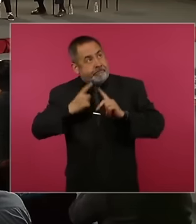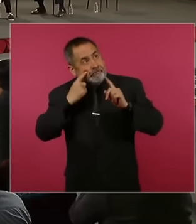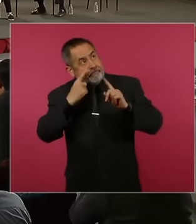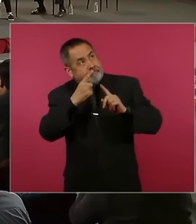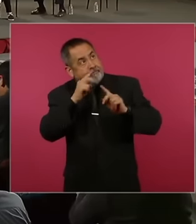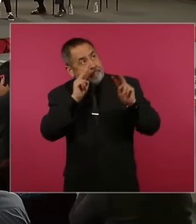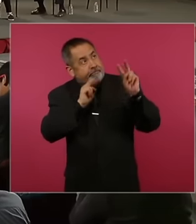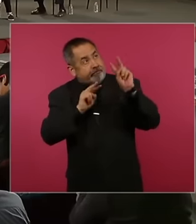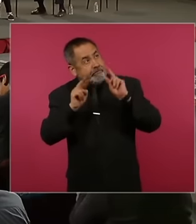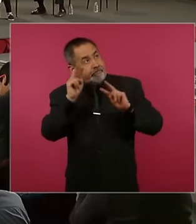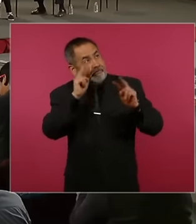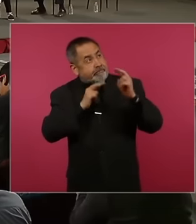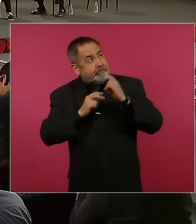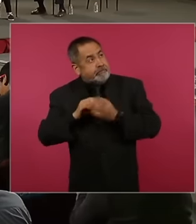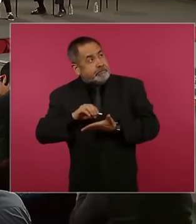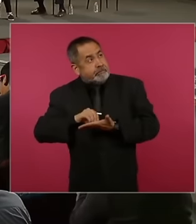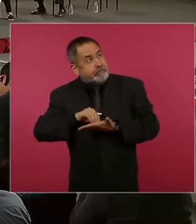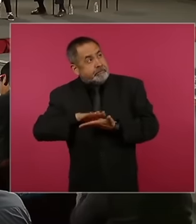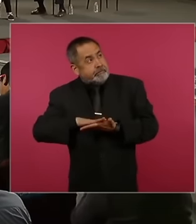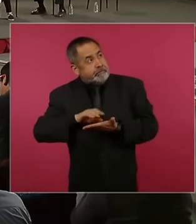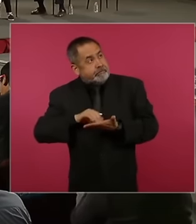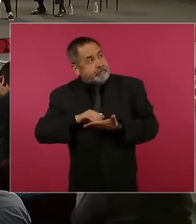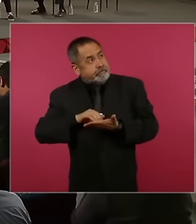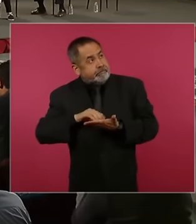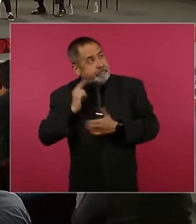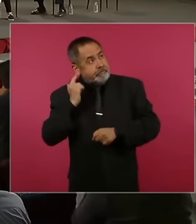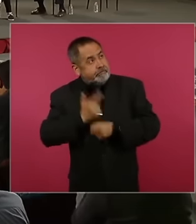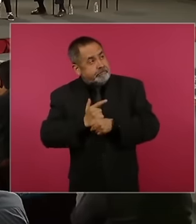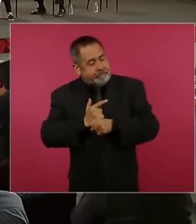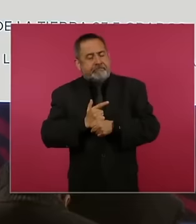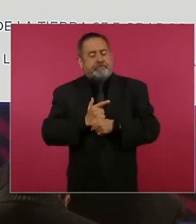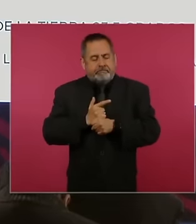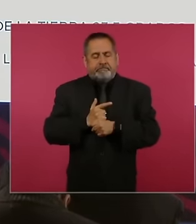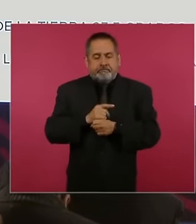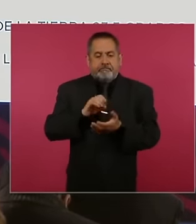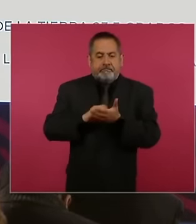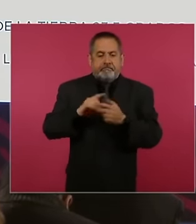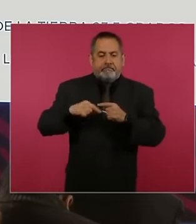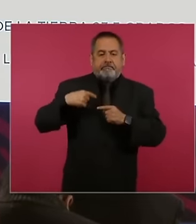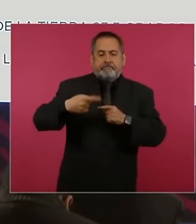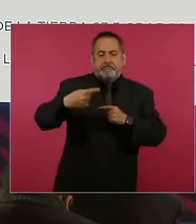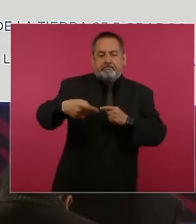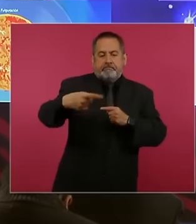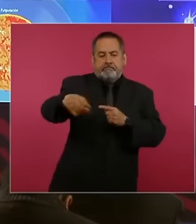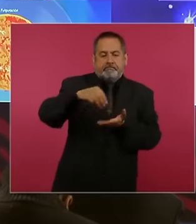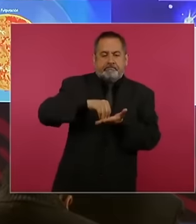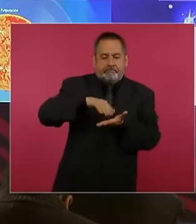allows us to then know when they are going to happen and for how long and of what dimensions the What's next I'm